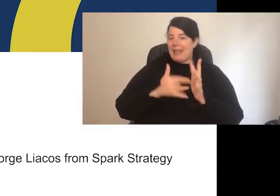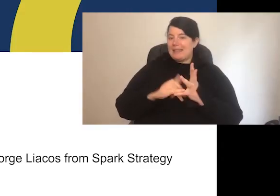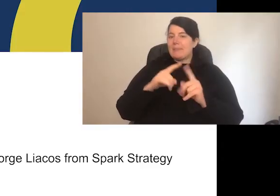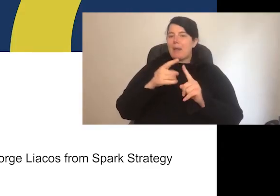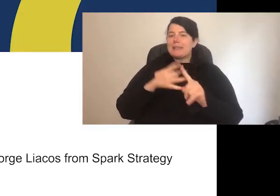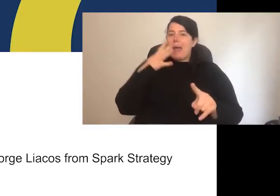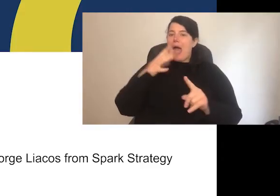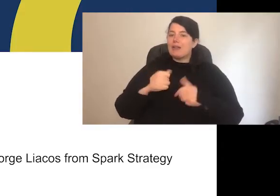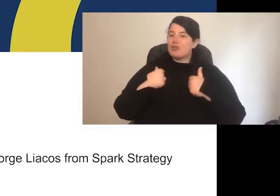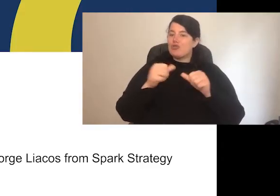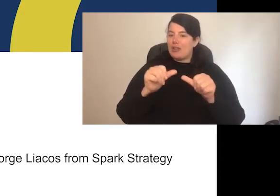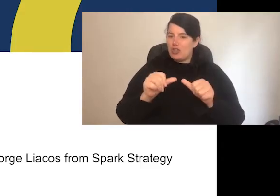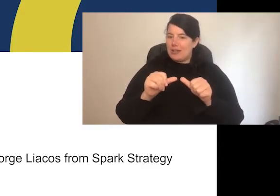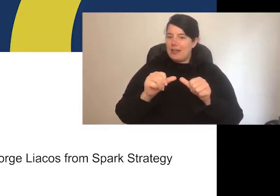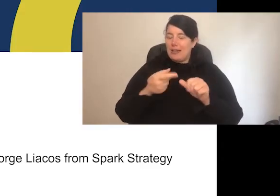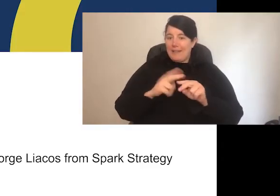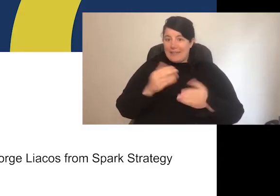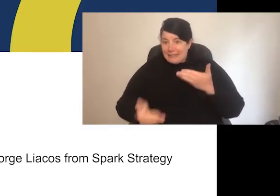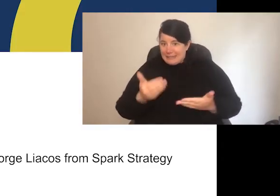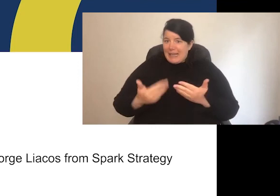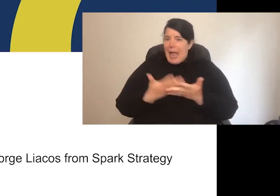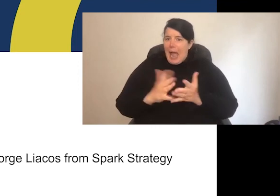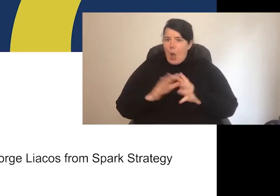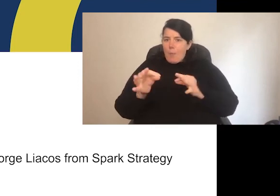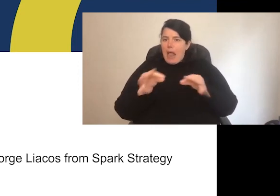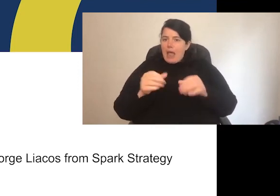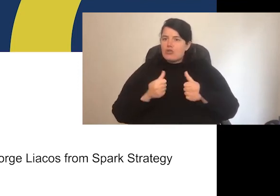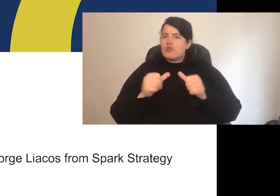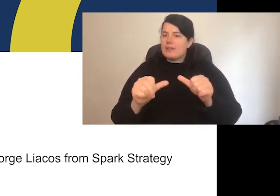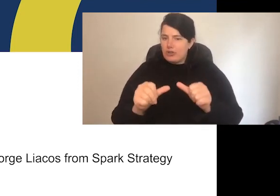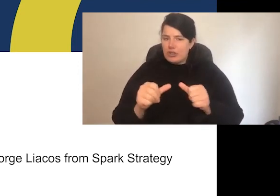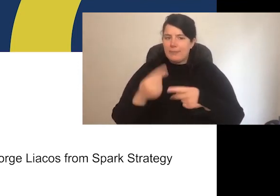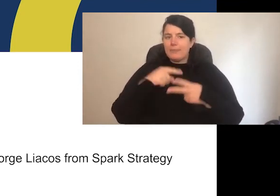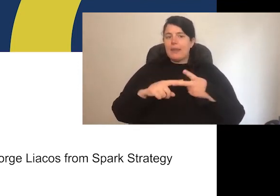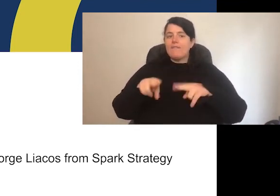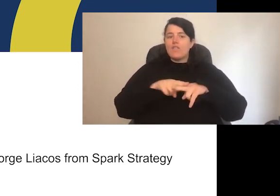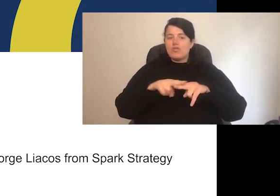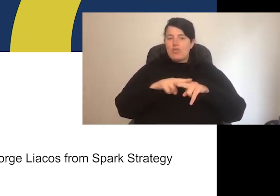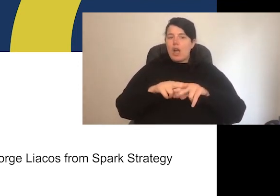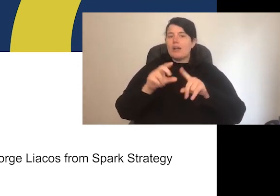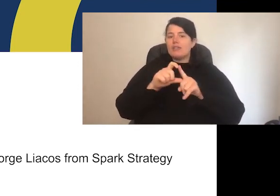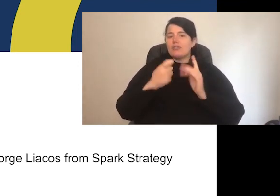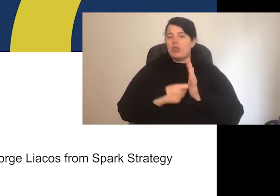strategy through uncertainty. Then on Friday we'll be speaking with Dr